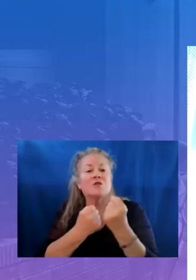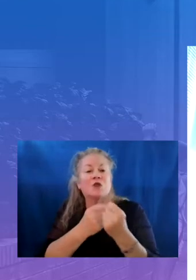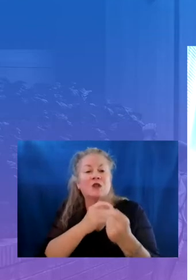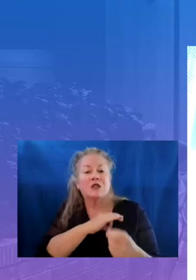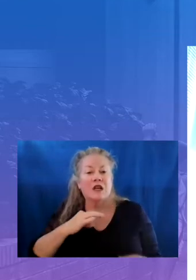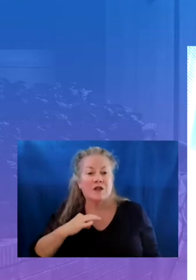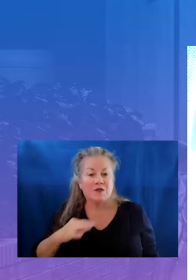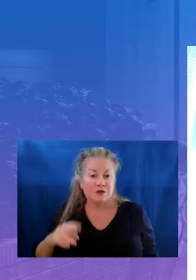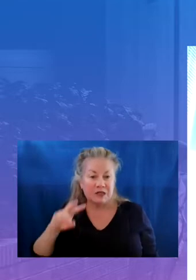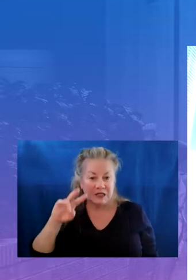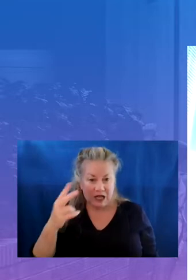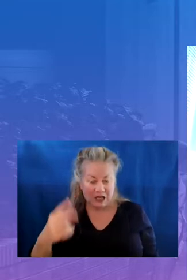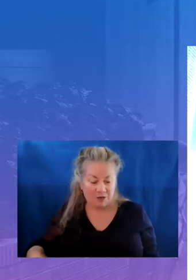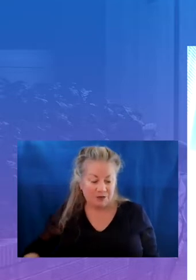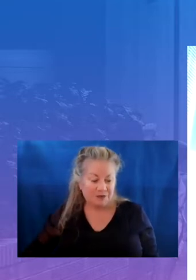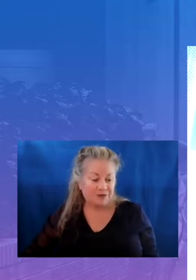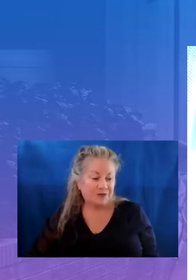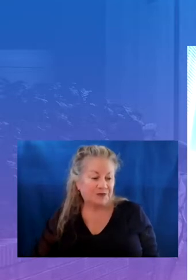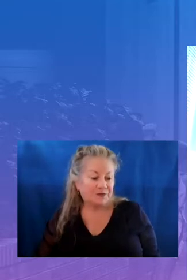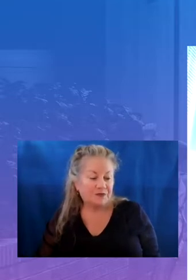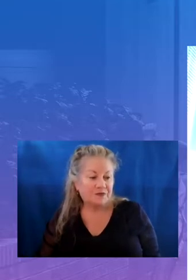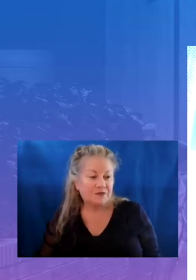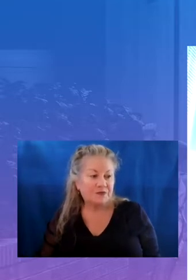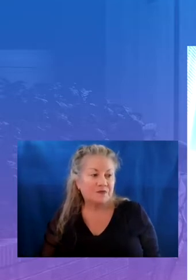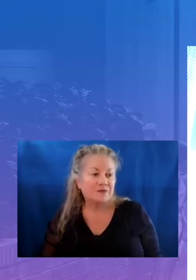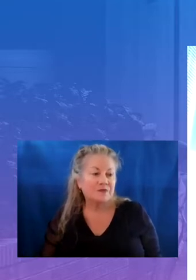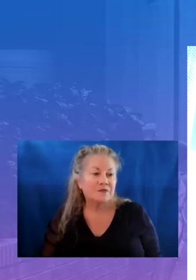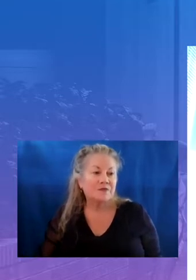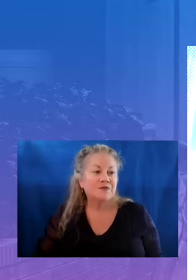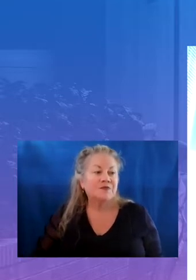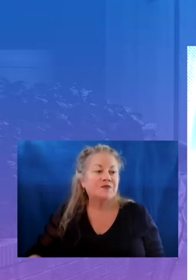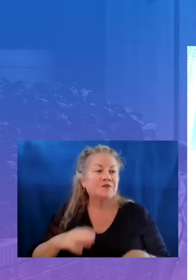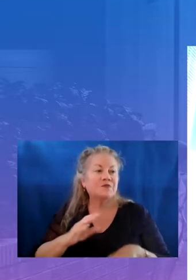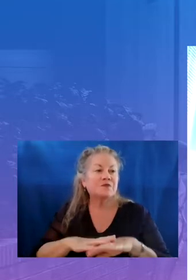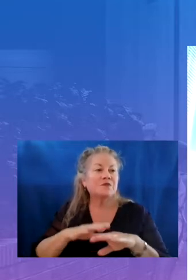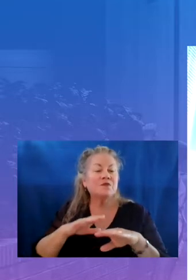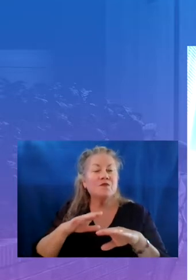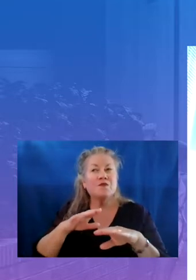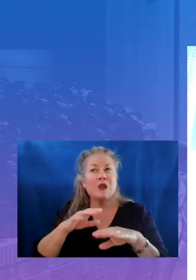districts can help ensure students are on track for graduation by offering targeted and timely